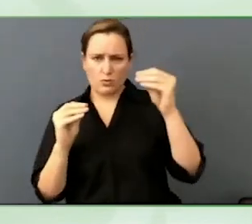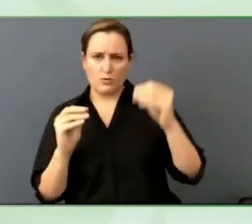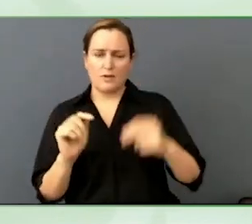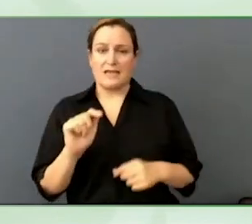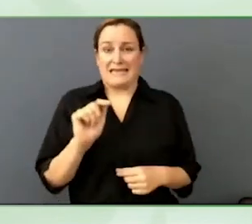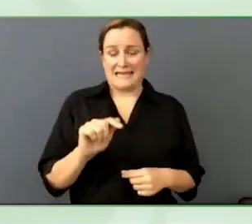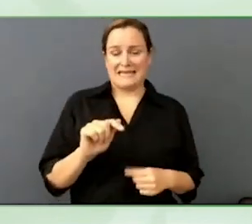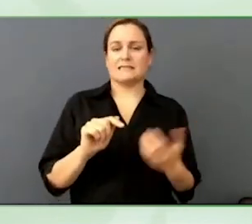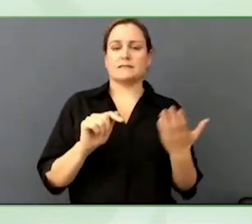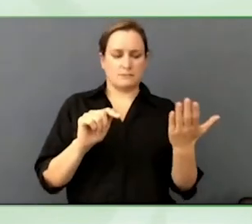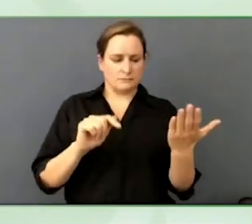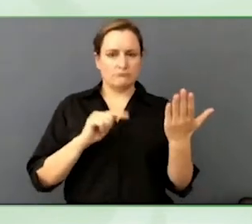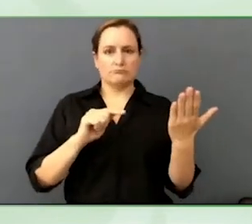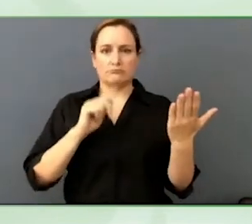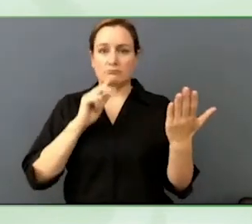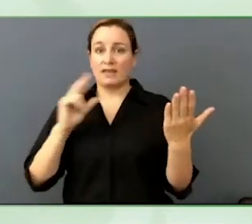Not, how is this going to solve the problem?